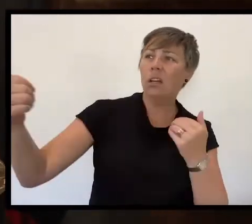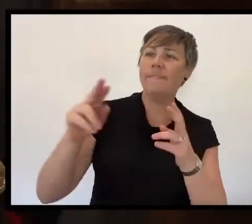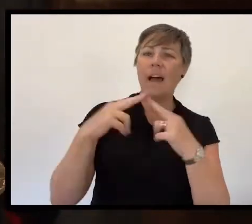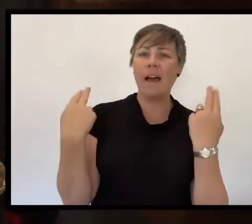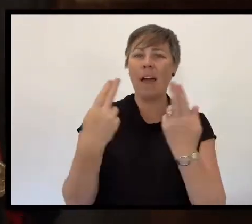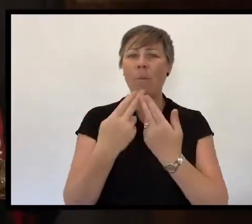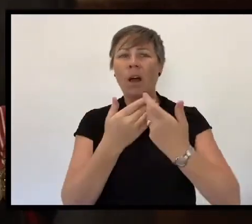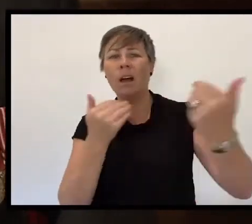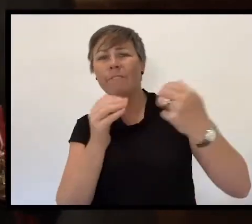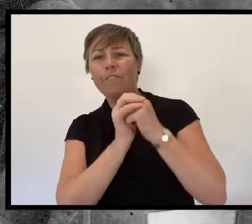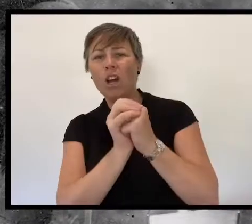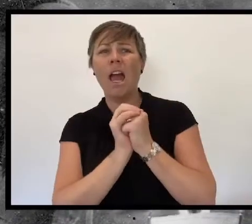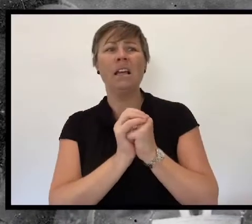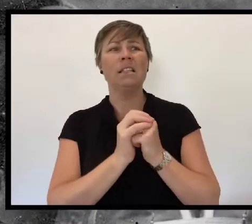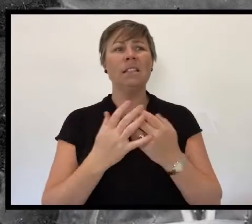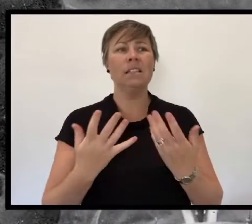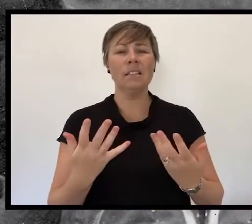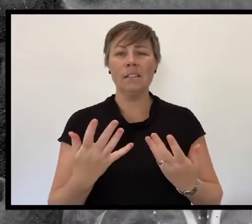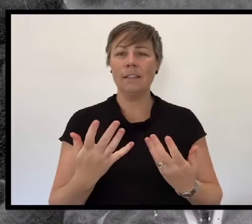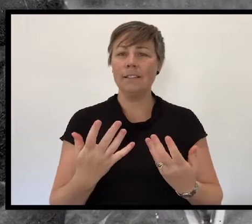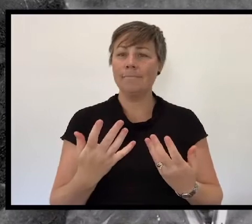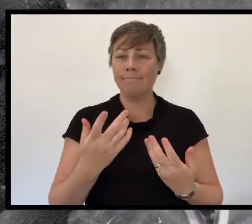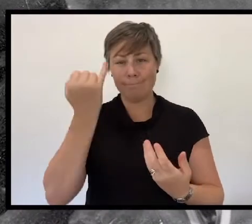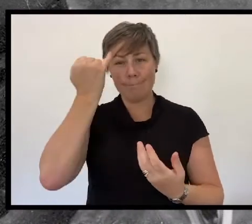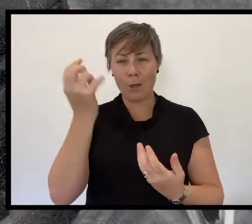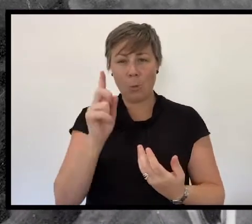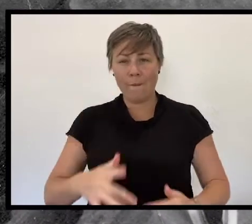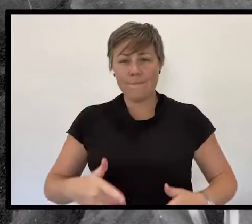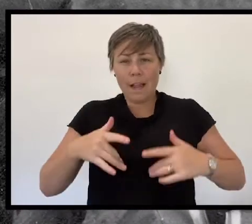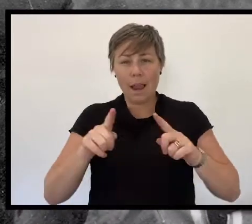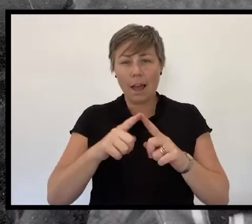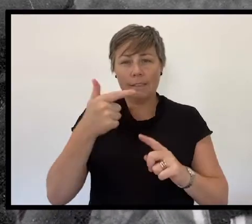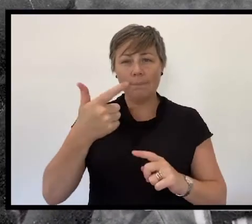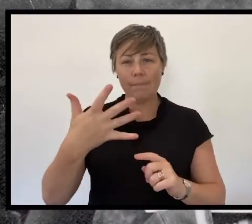we can reflect on those joyful reunions 75 years ago.